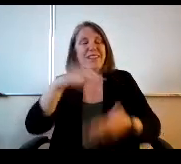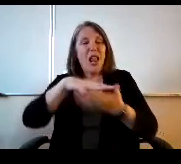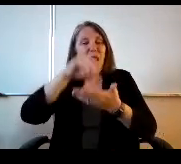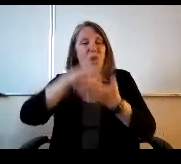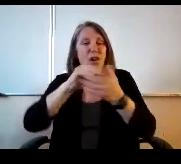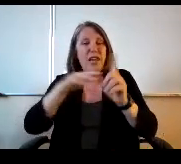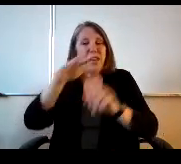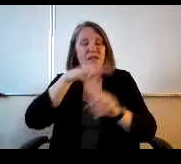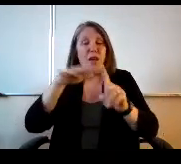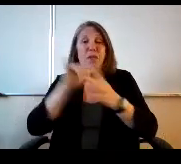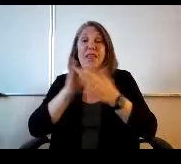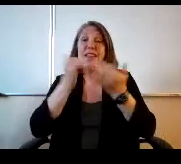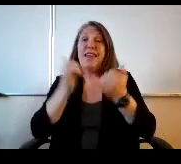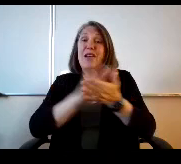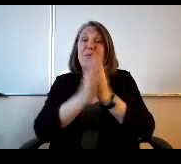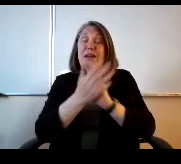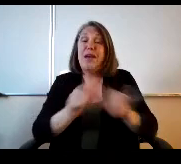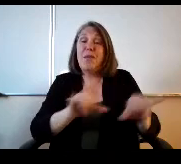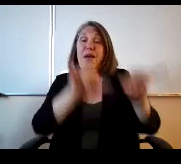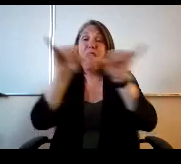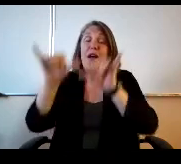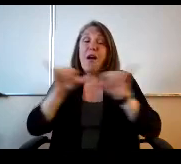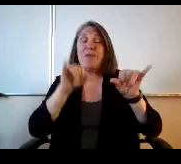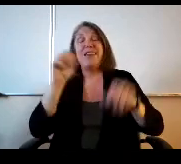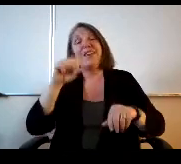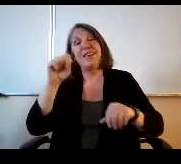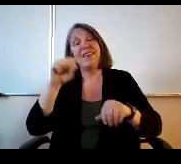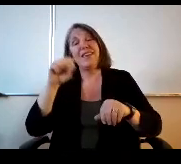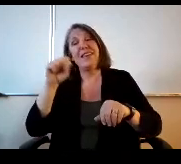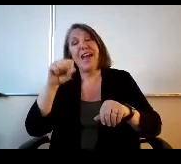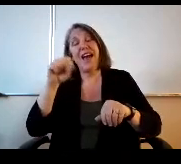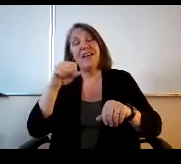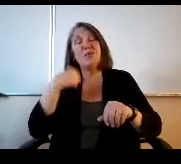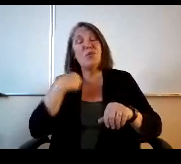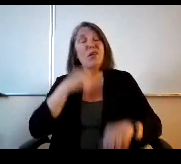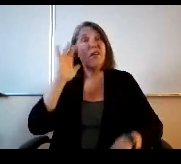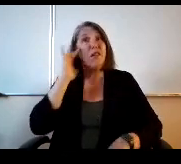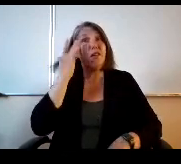This year we're tired of it. We're tired of quarantines, were tired of hybrid,